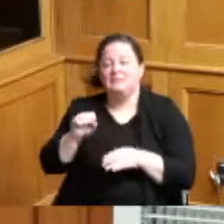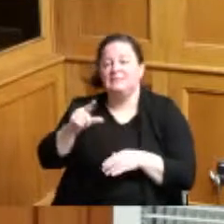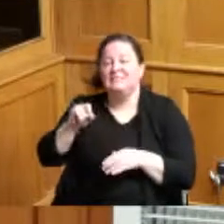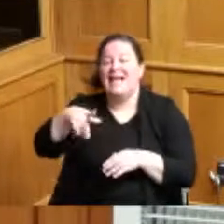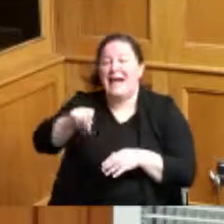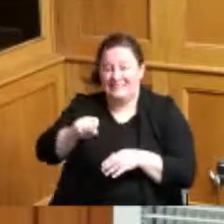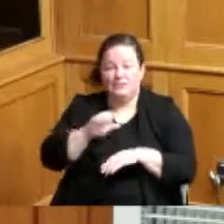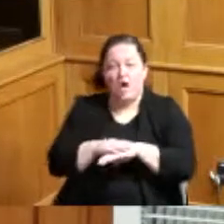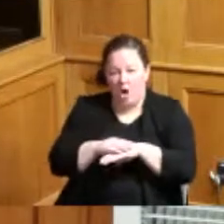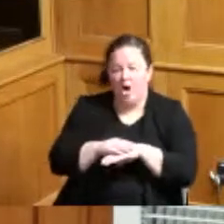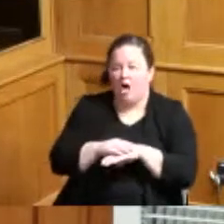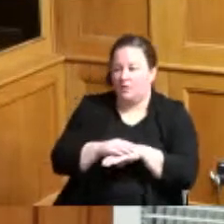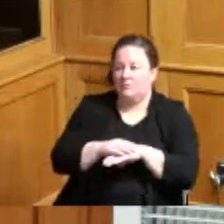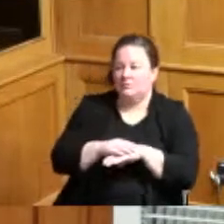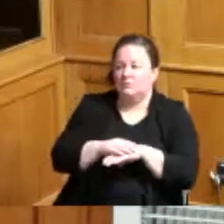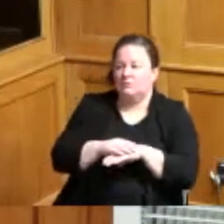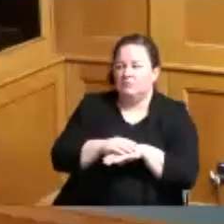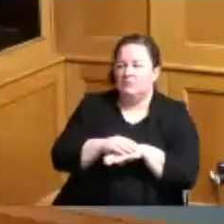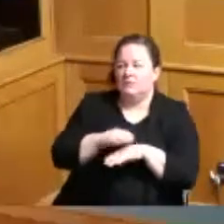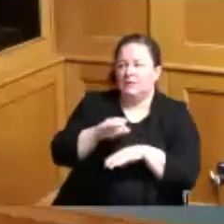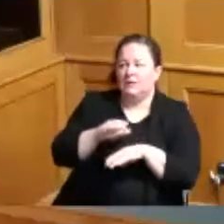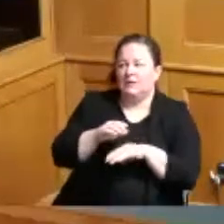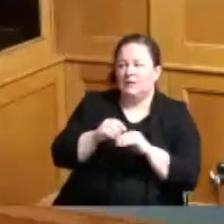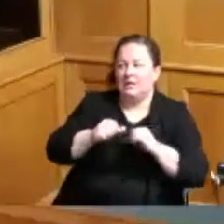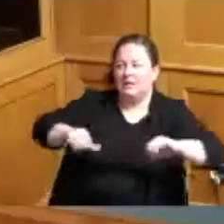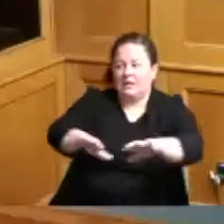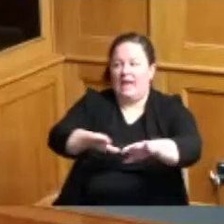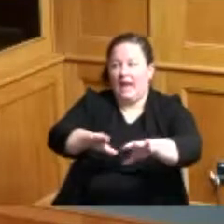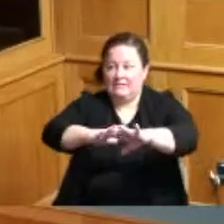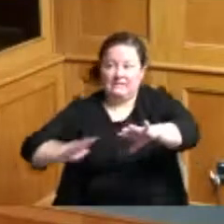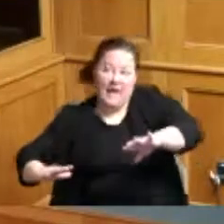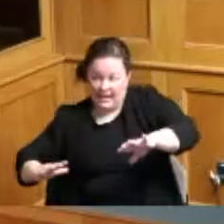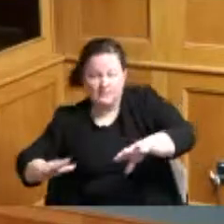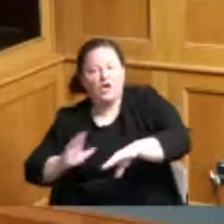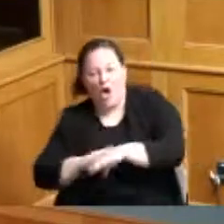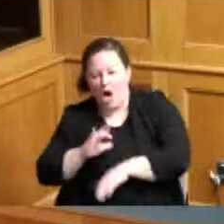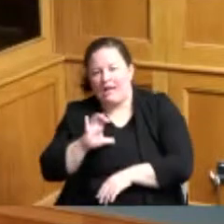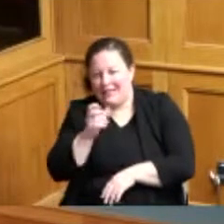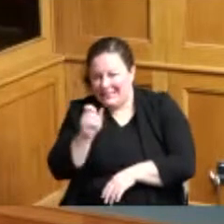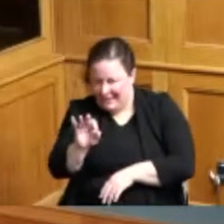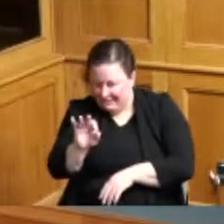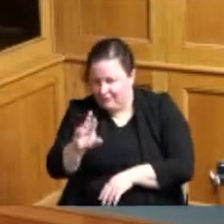right and I love when we can leverage our money and other people's money also at the same time